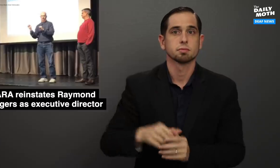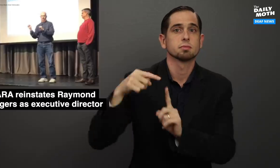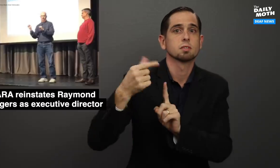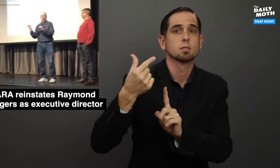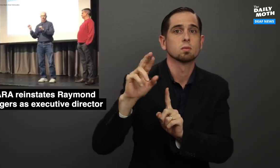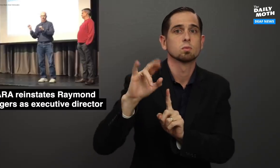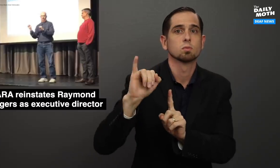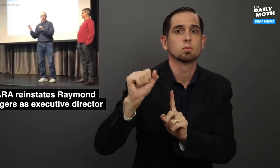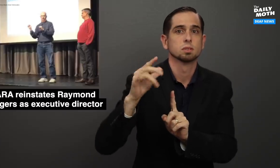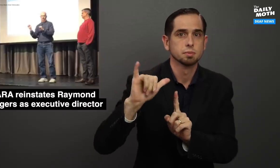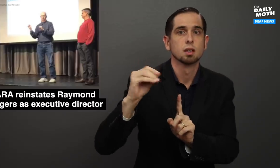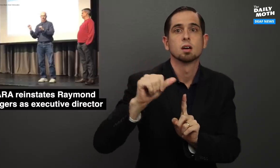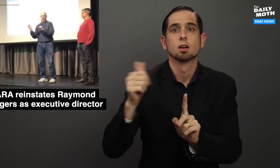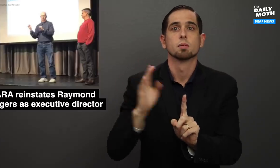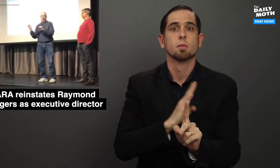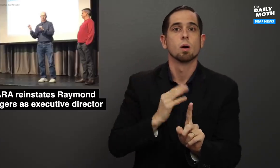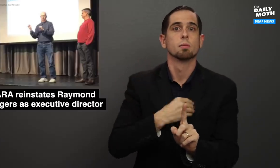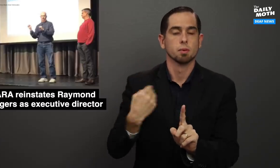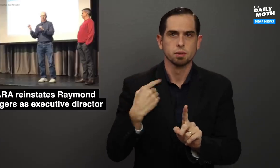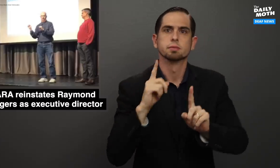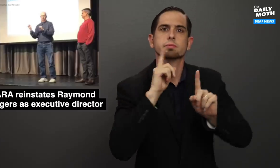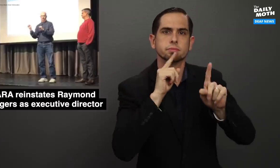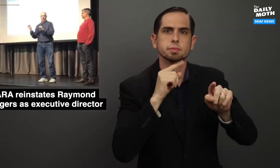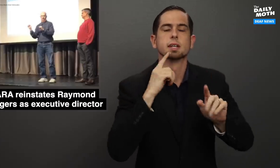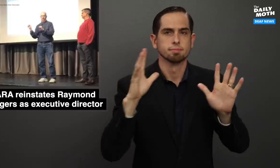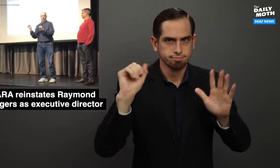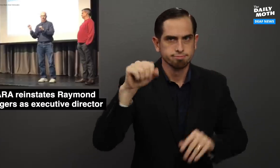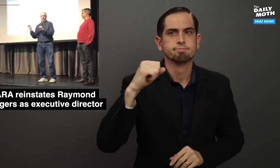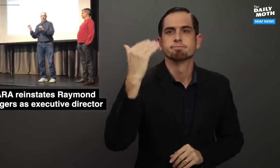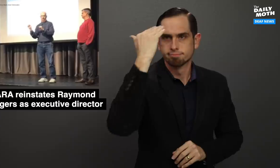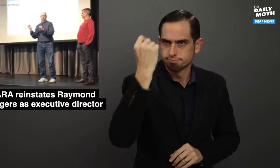Grigsby and other board members responded to them